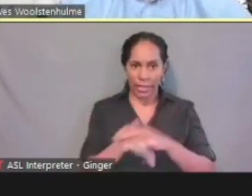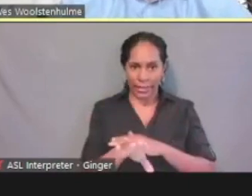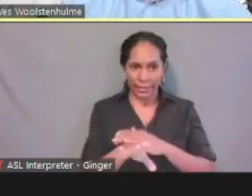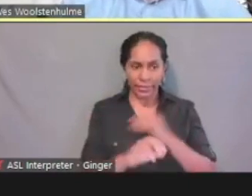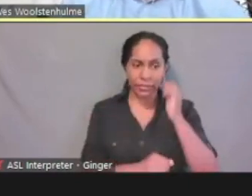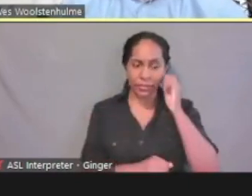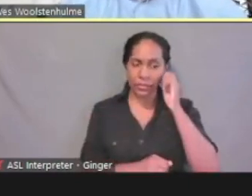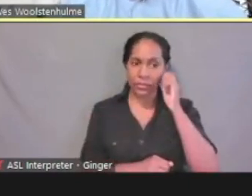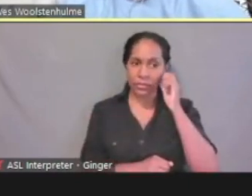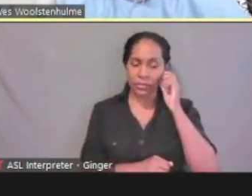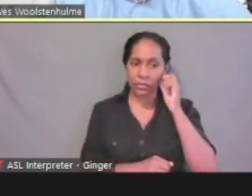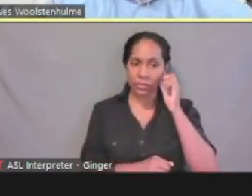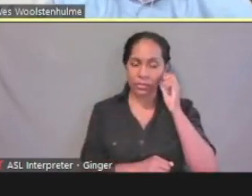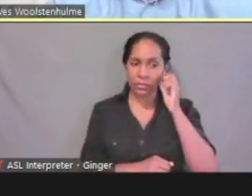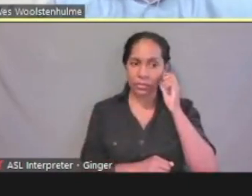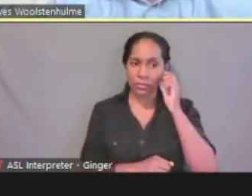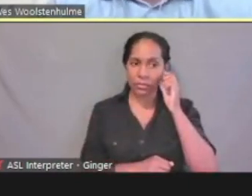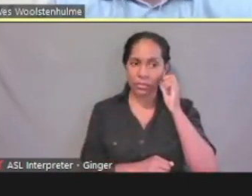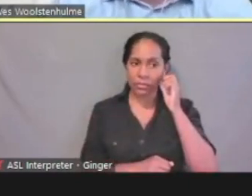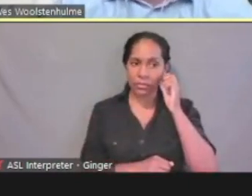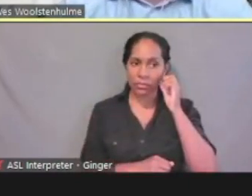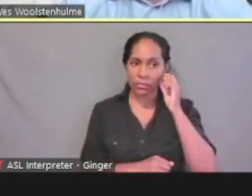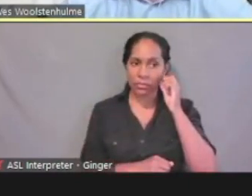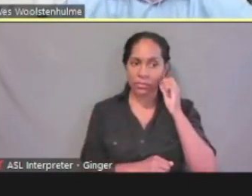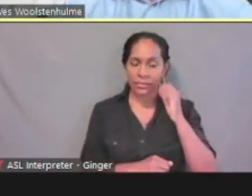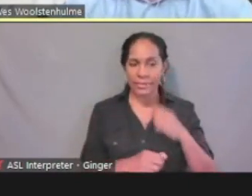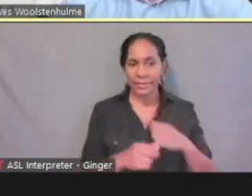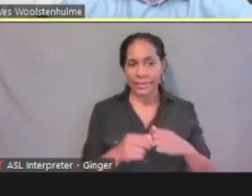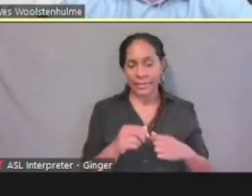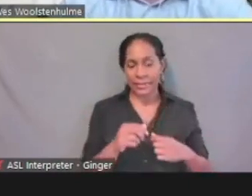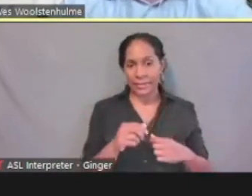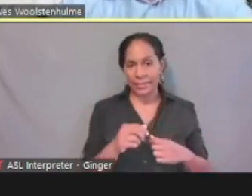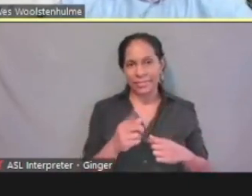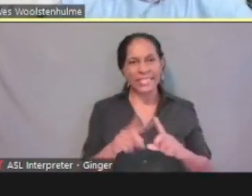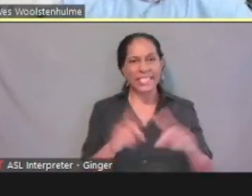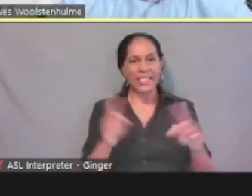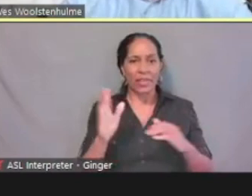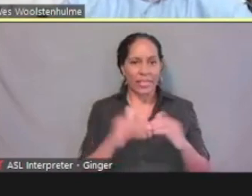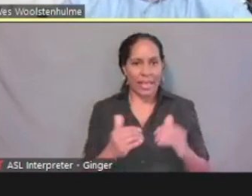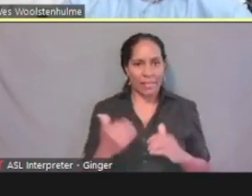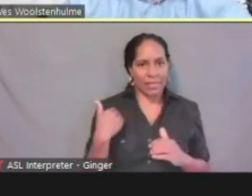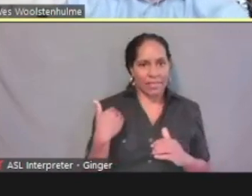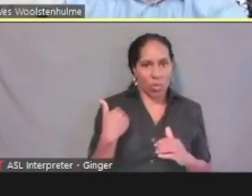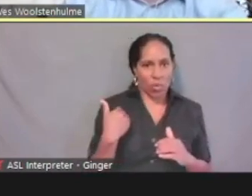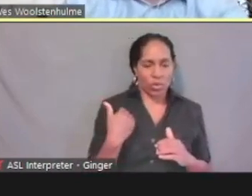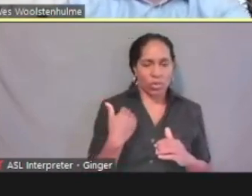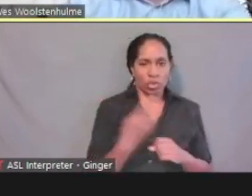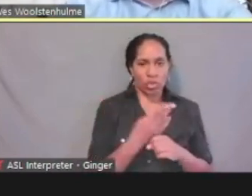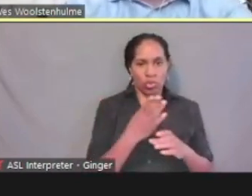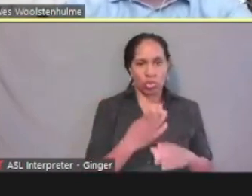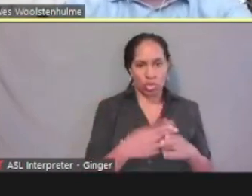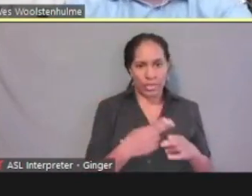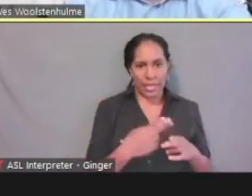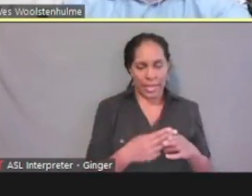This will be a different username and password that I just created 'cause it's a test environment region,